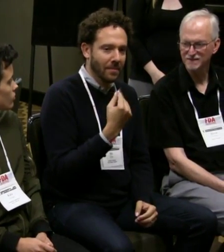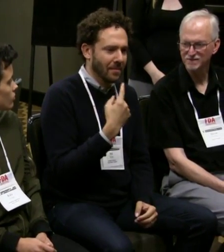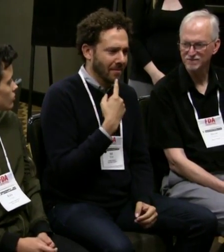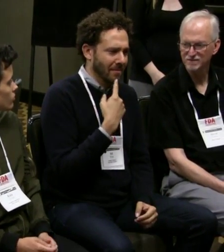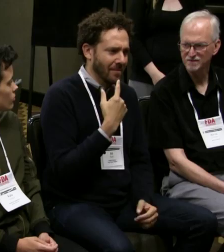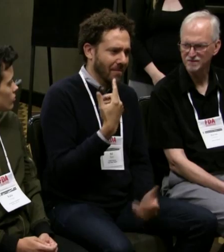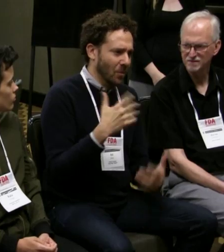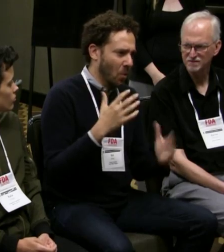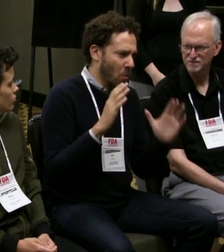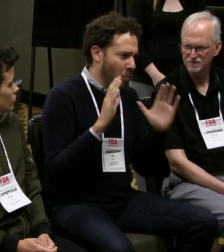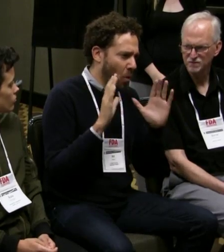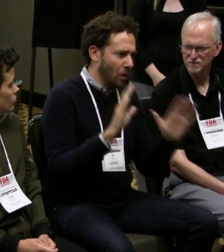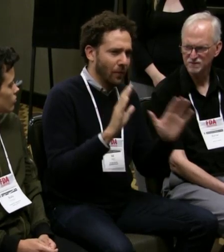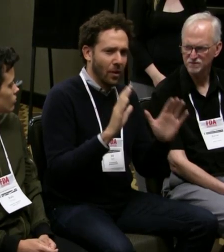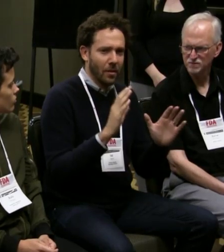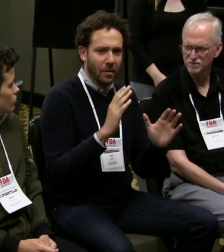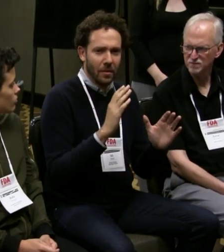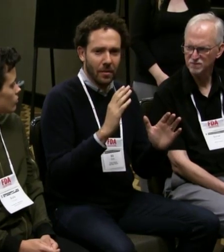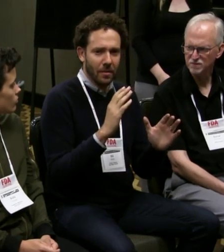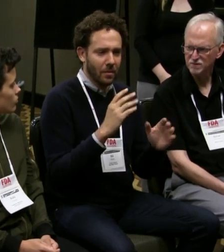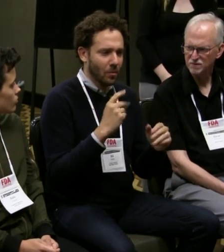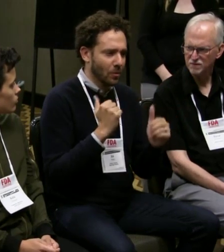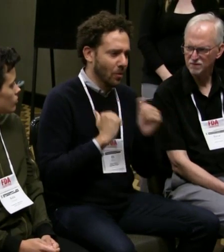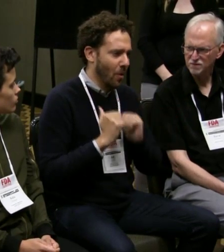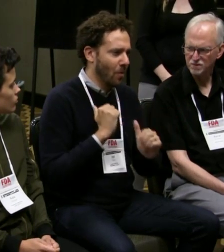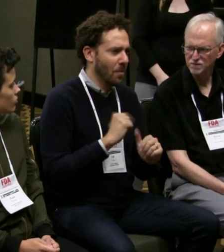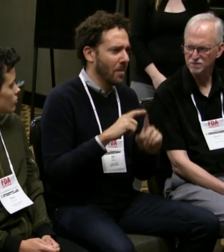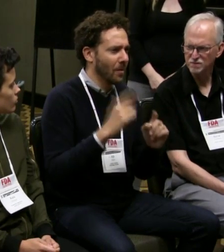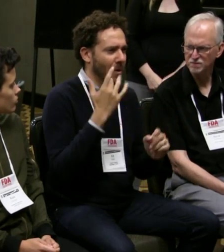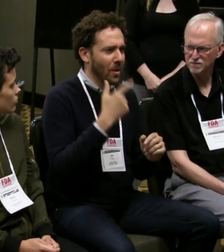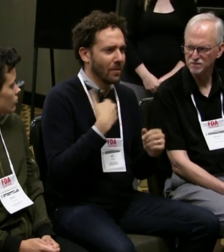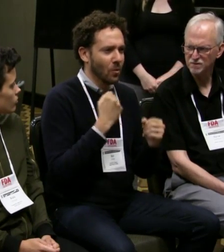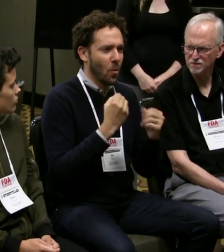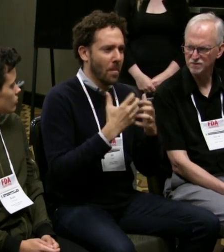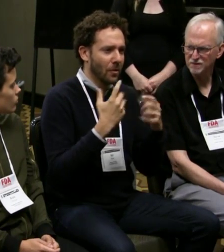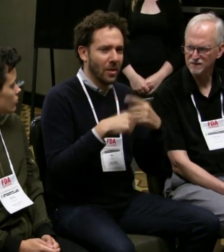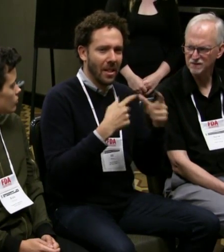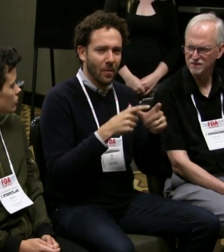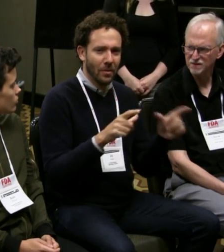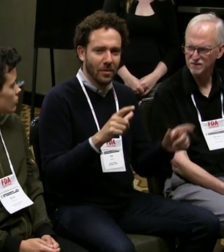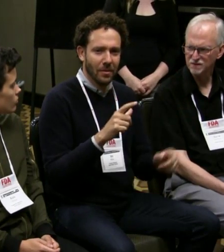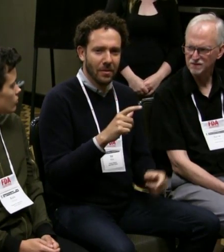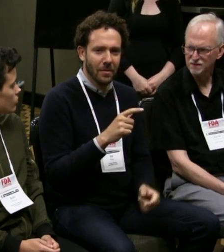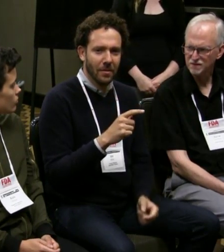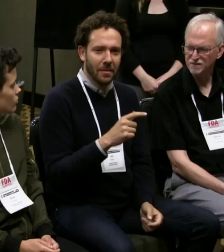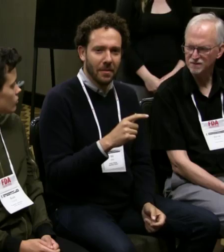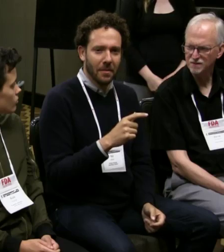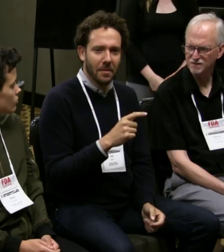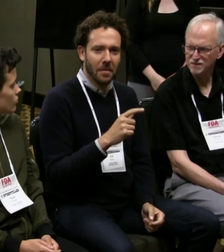there was one couple that came up to me after one show. They came up the praise the show, said it was very wonderful